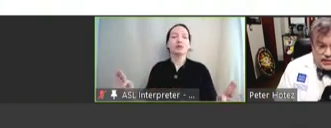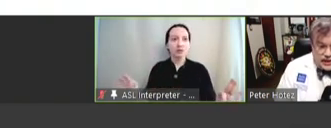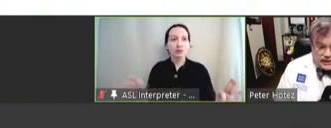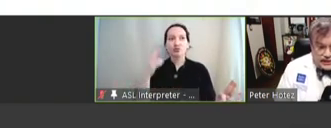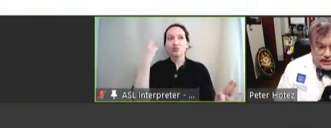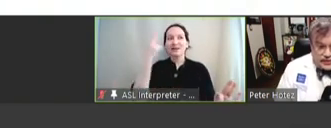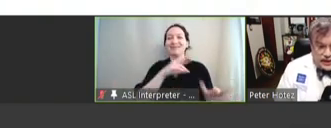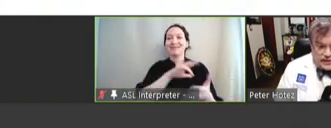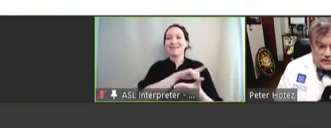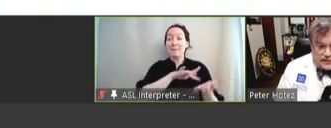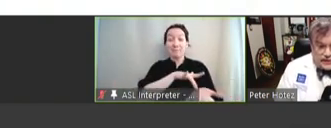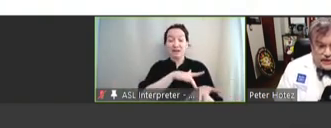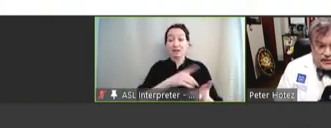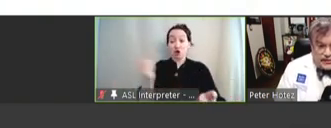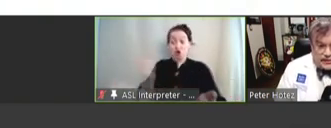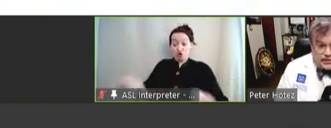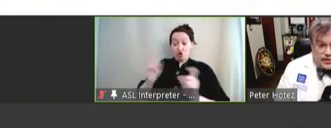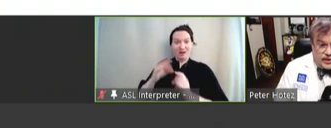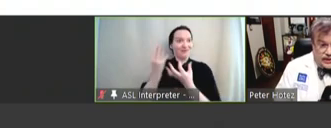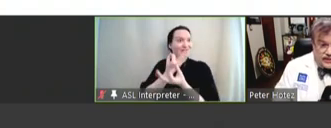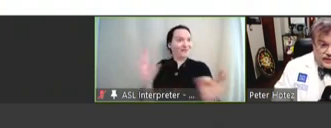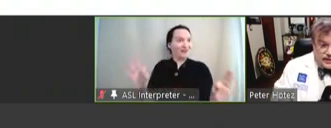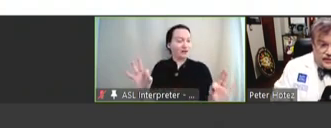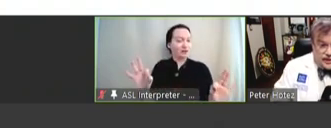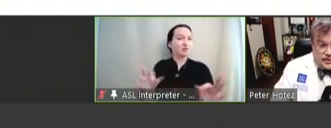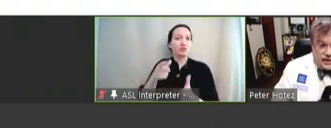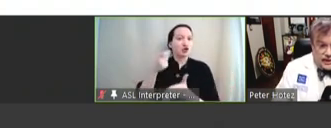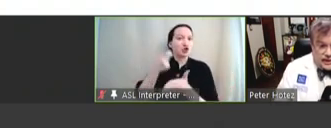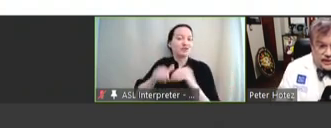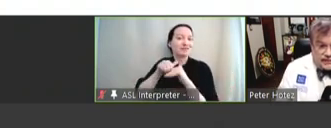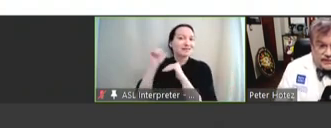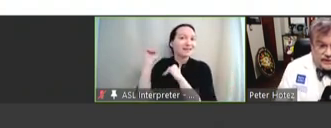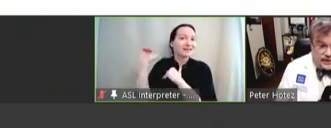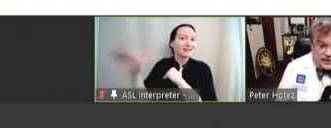medicines are donated for free, it's only the cost of delivering the medicines at fifty cents